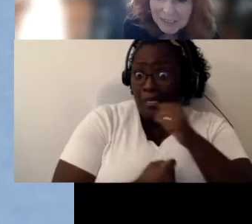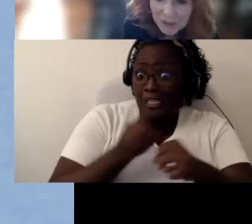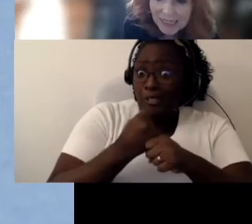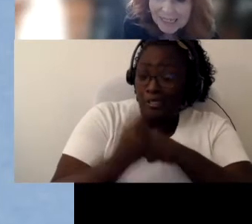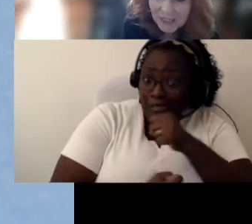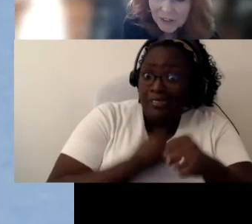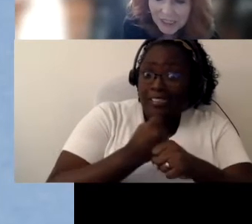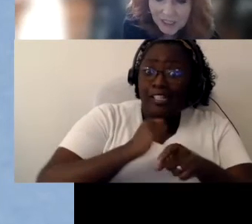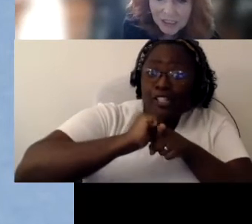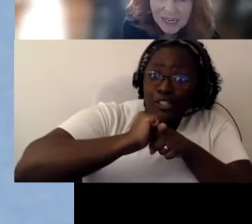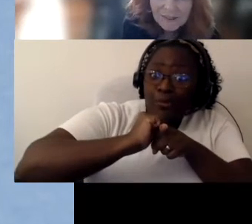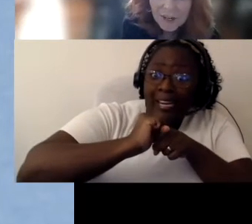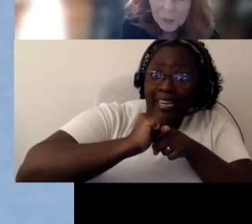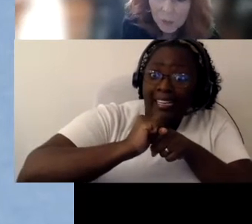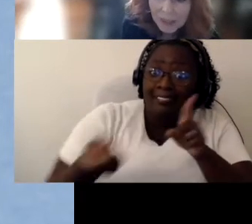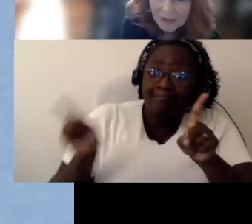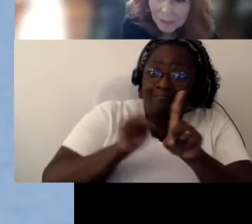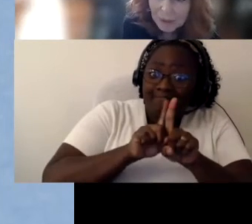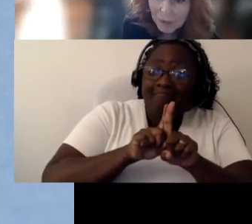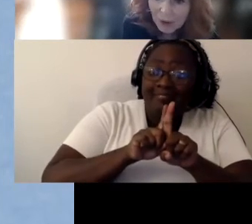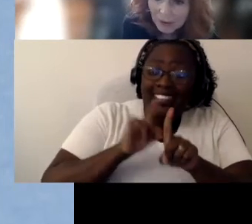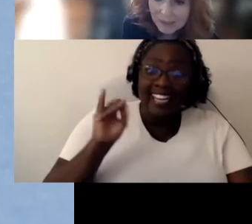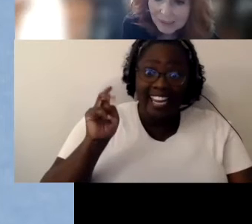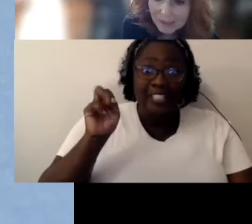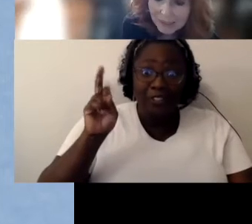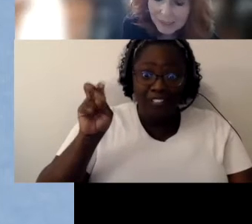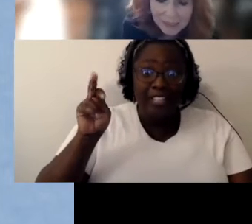and training intervenors that there will be progress